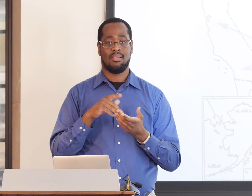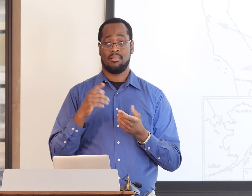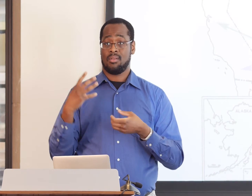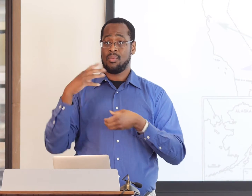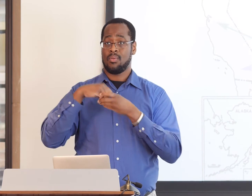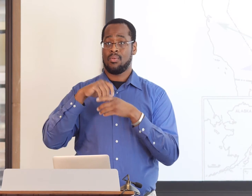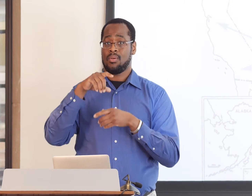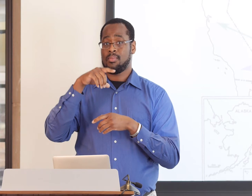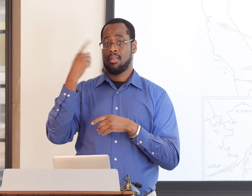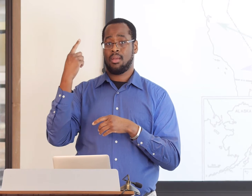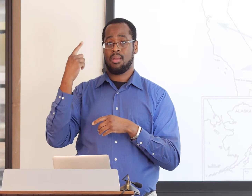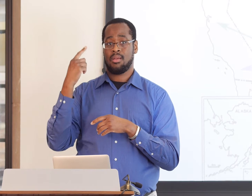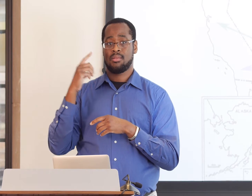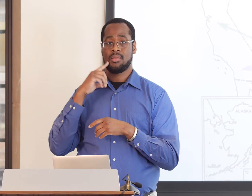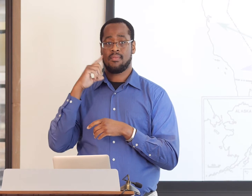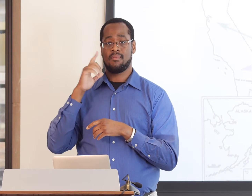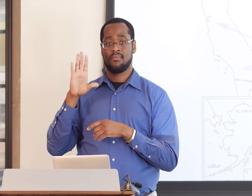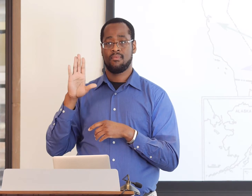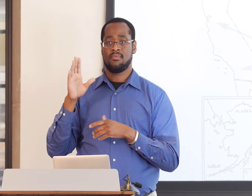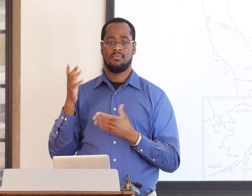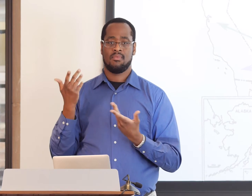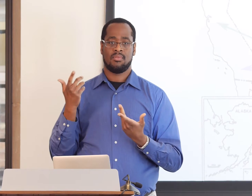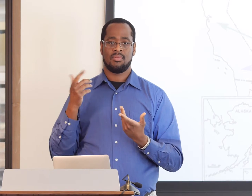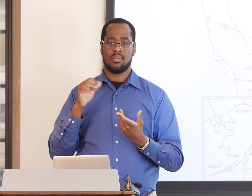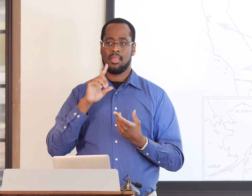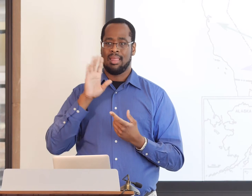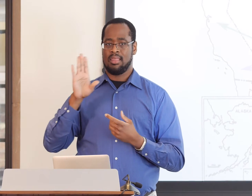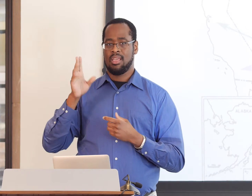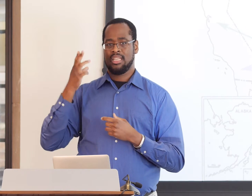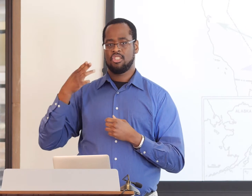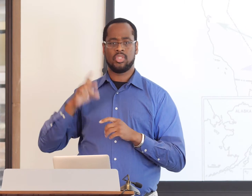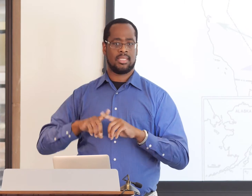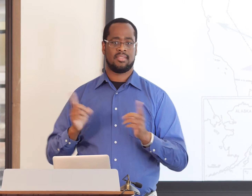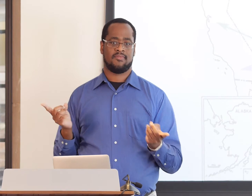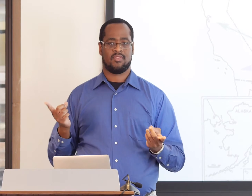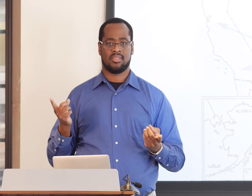language had transmitted to the West and in other states,